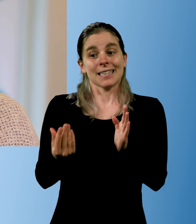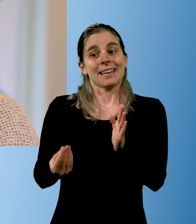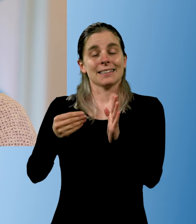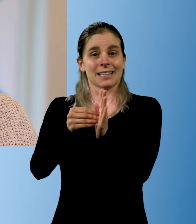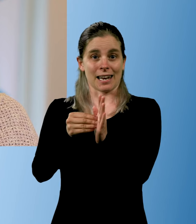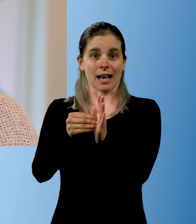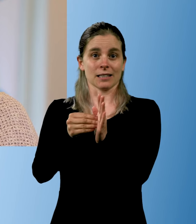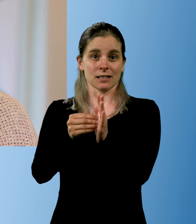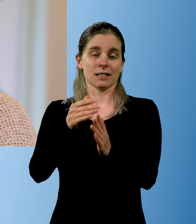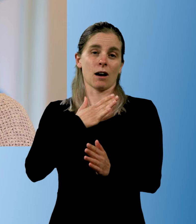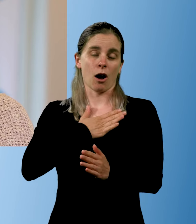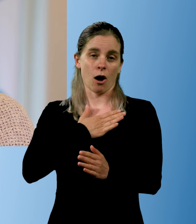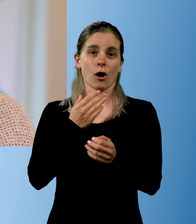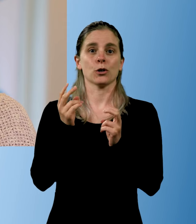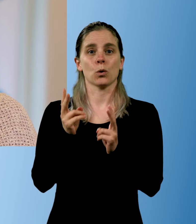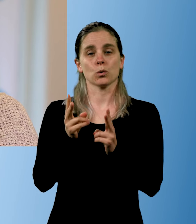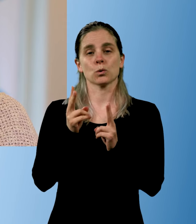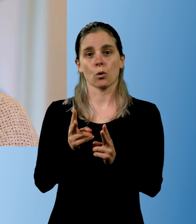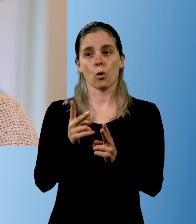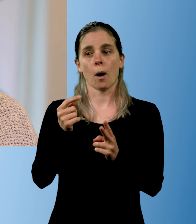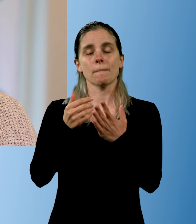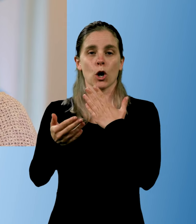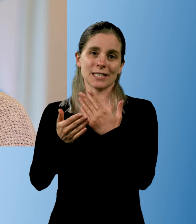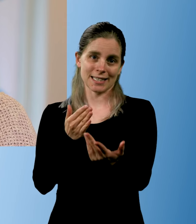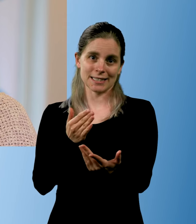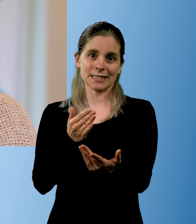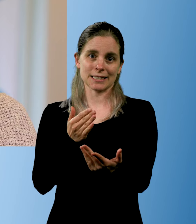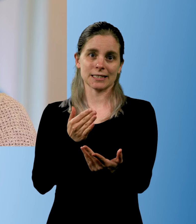In addition, we have also facilitated-